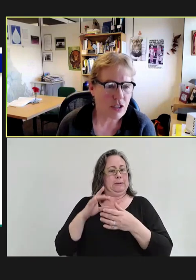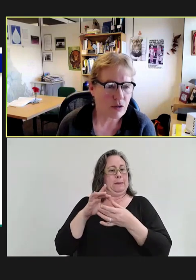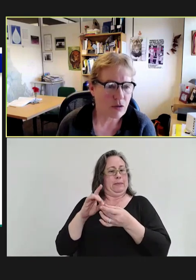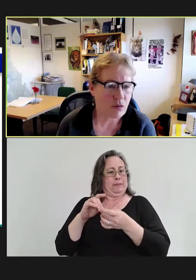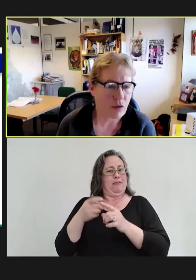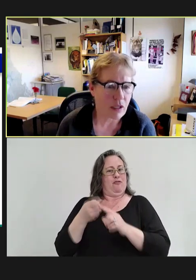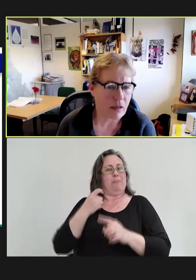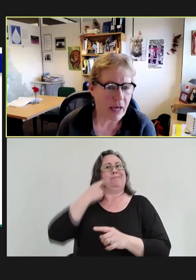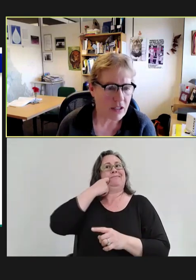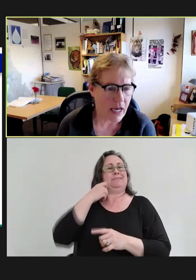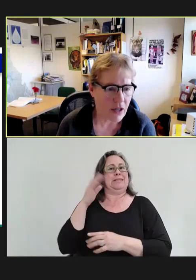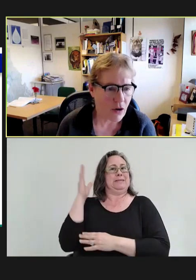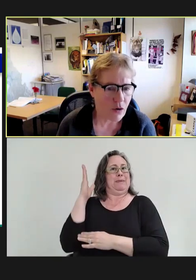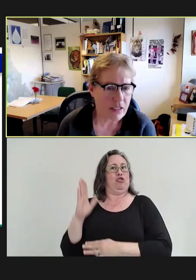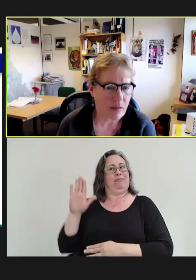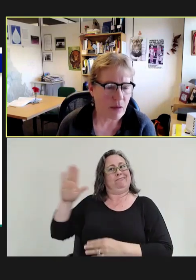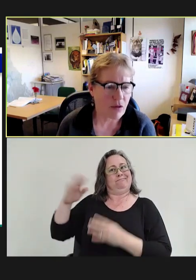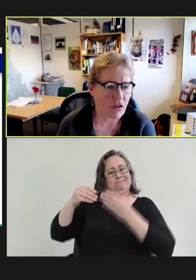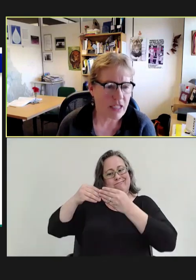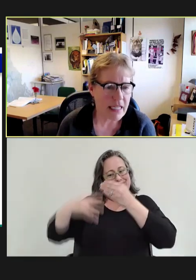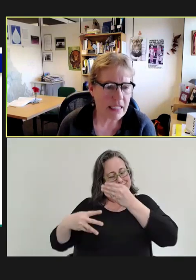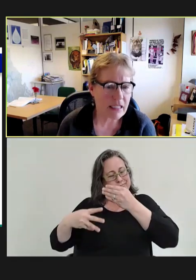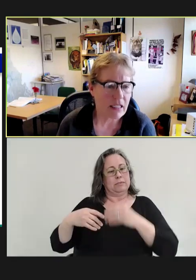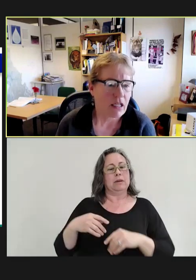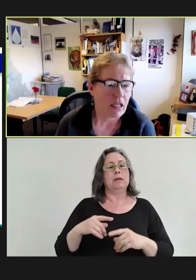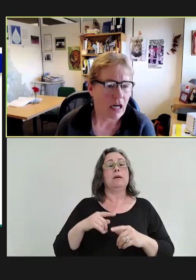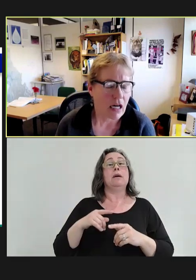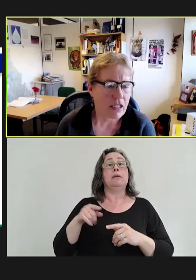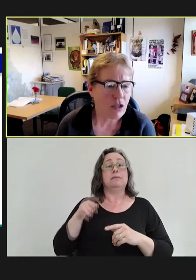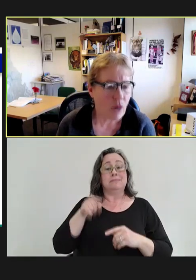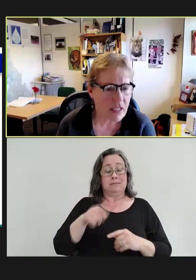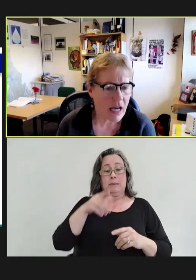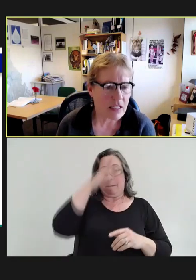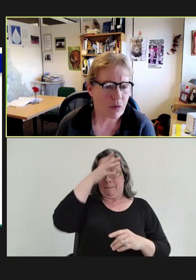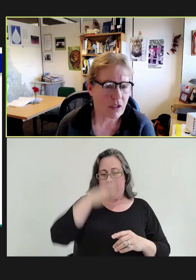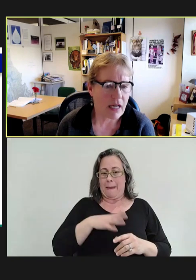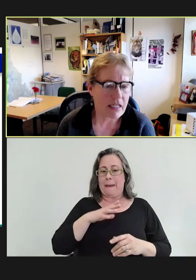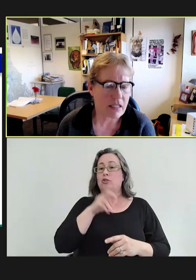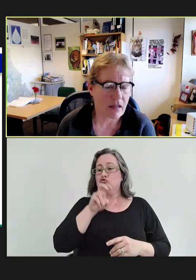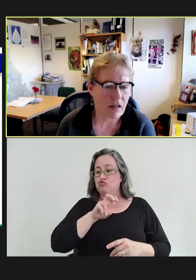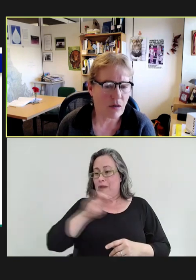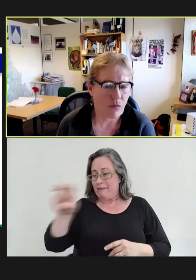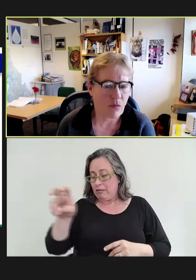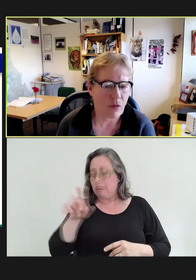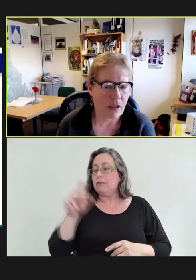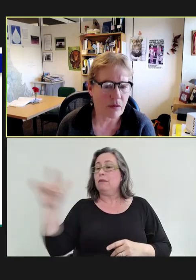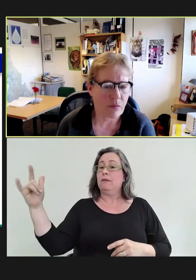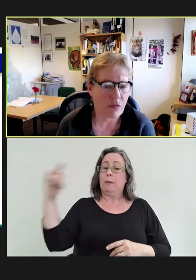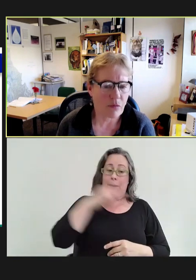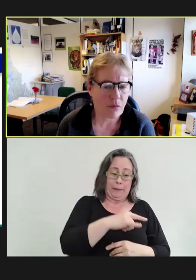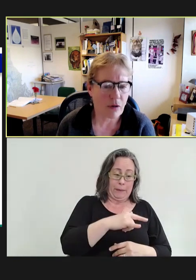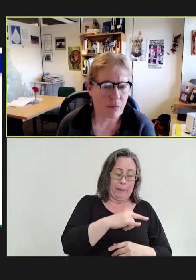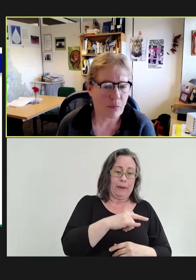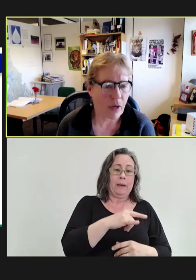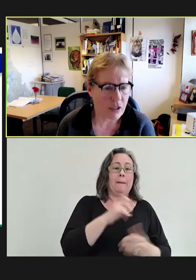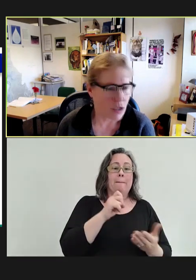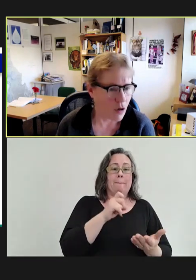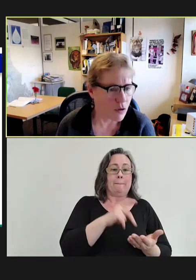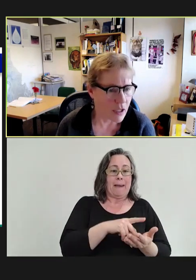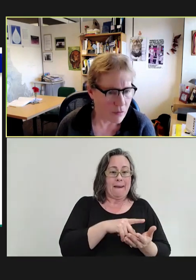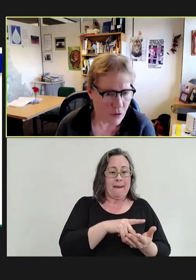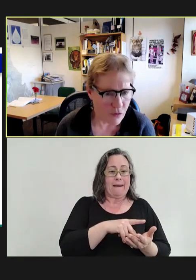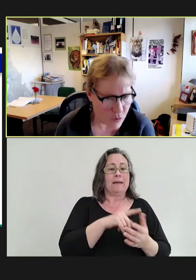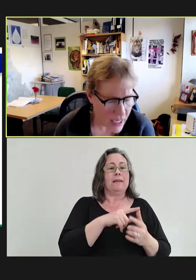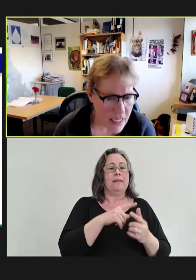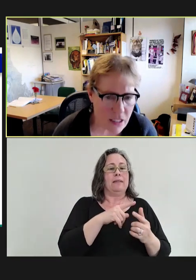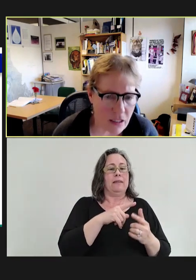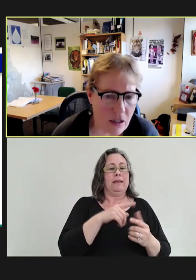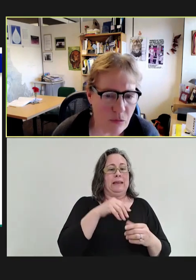to -- back to Idaho on September 13th. He was hospitalized, but only for a few days,